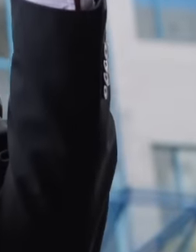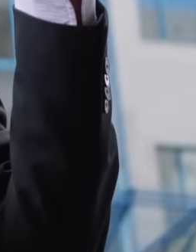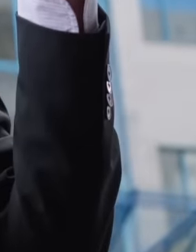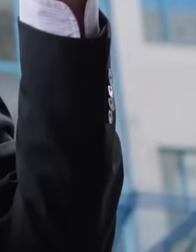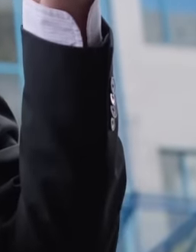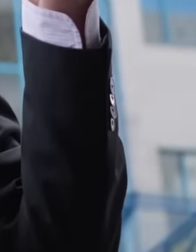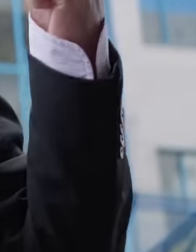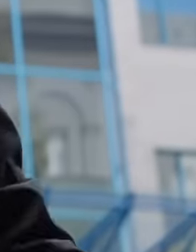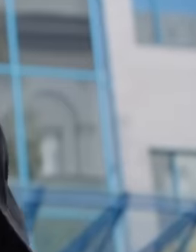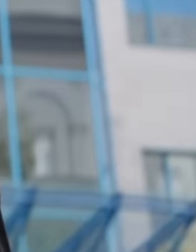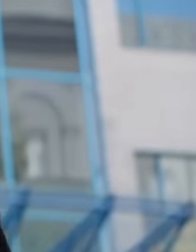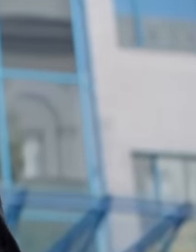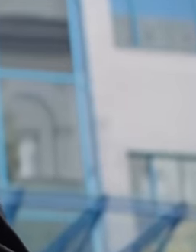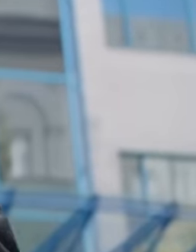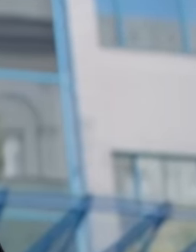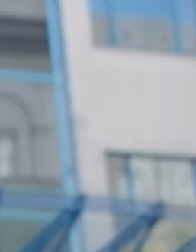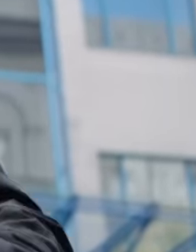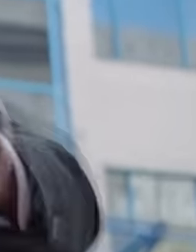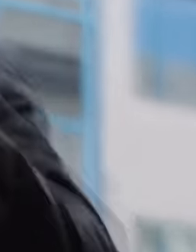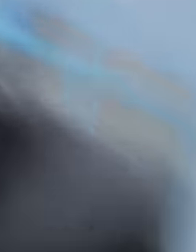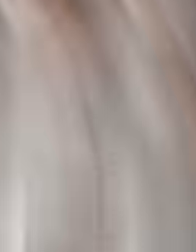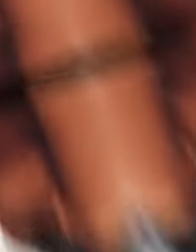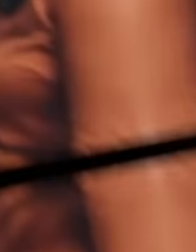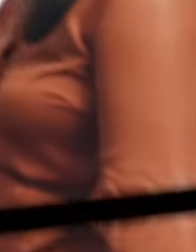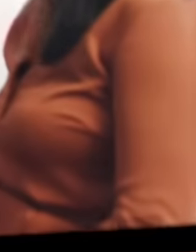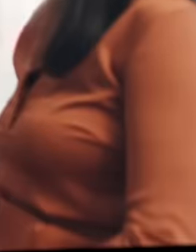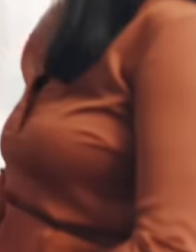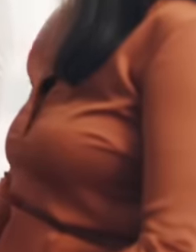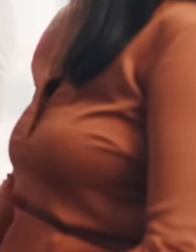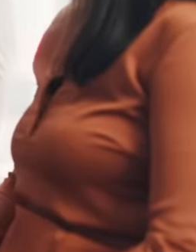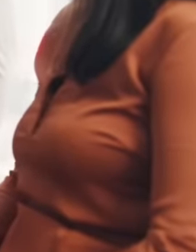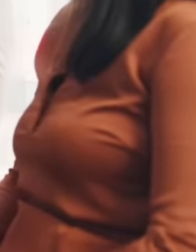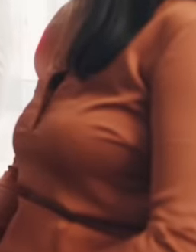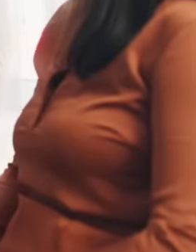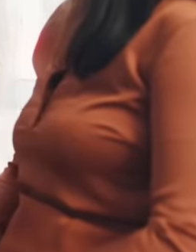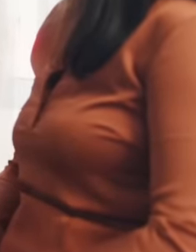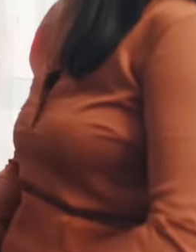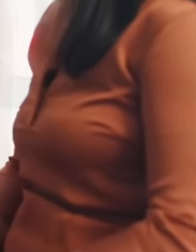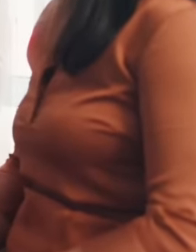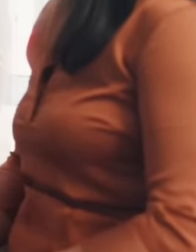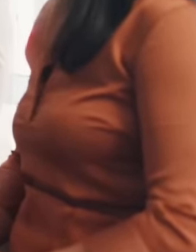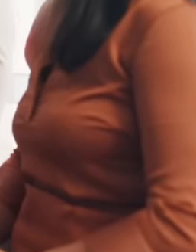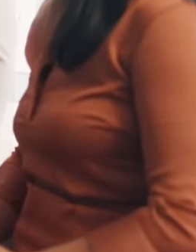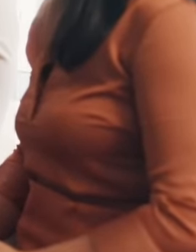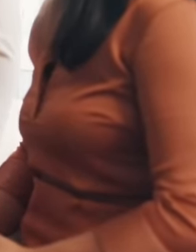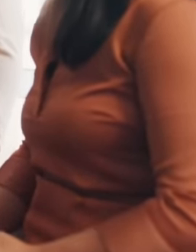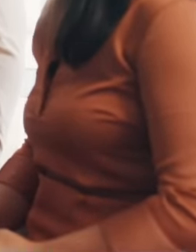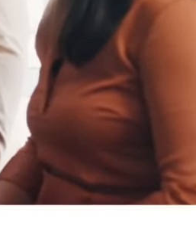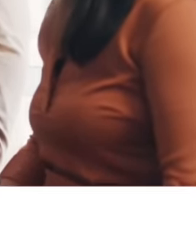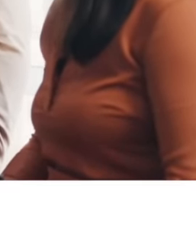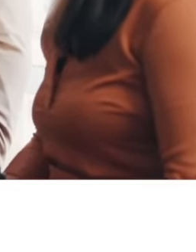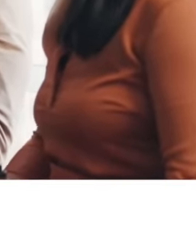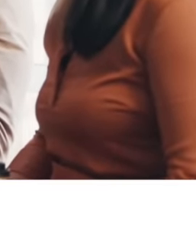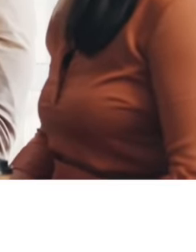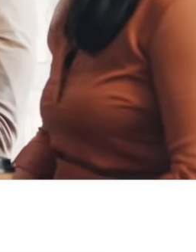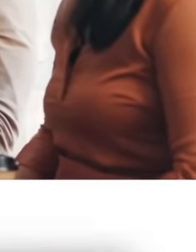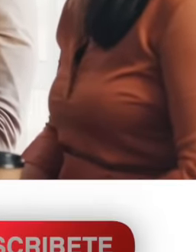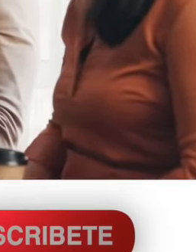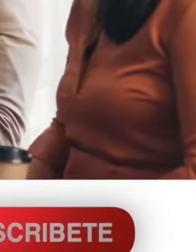Let's see how these businessmen who for many years operated. public herary and the people of